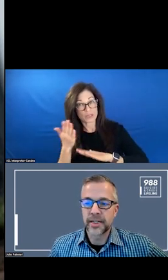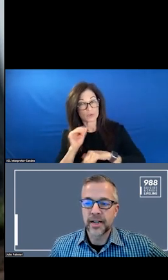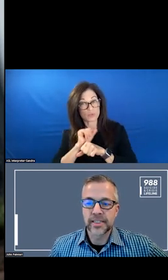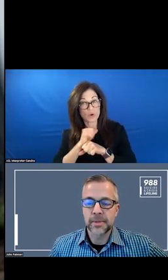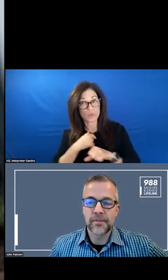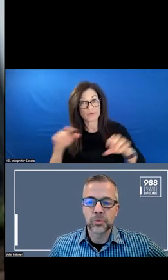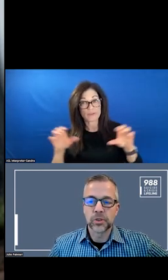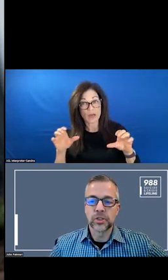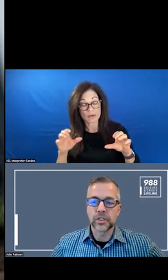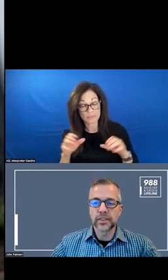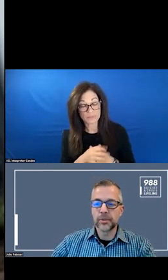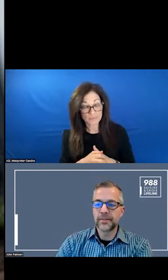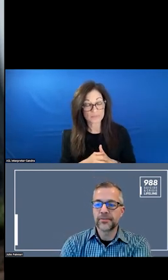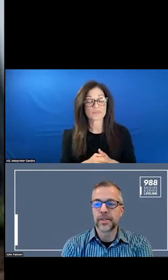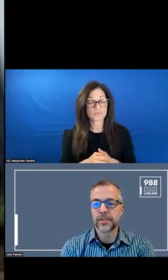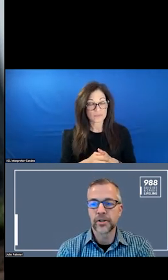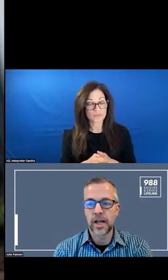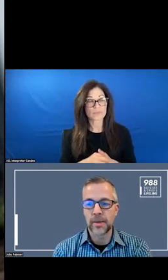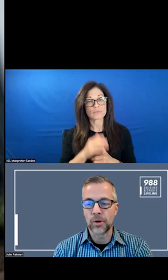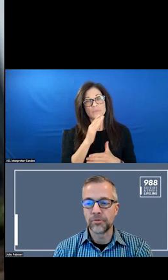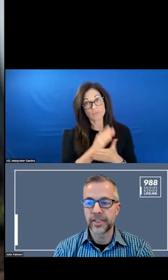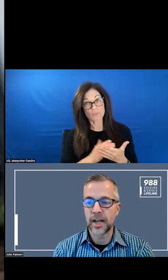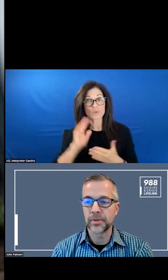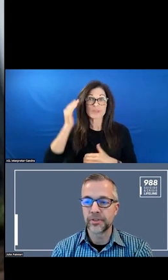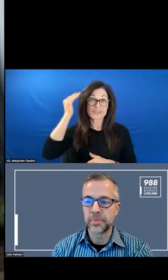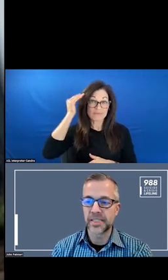SOME OF IT WILL LOOK FAMILIAR, BUT HOPEFULLY A COUPLE OF NEW